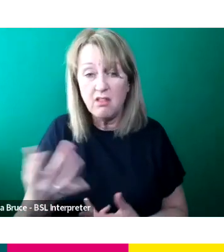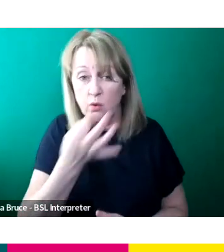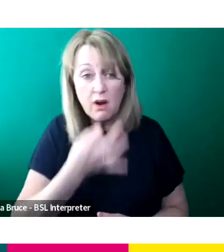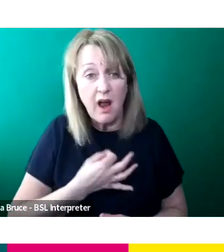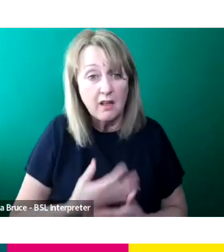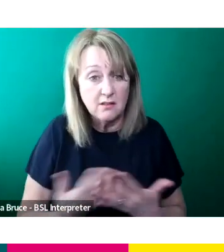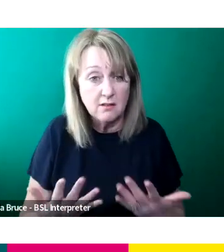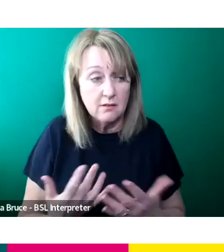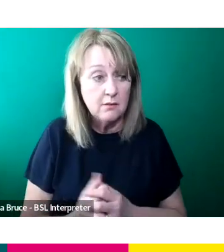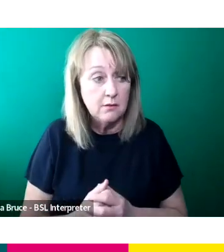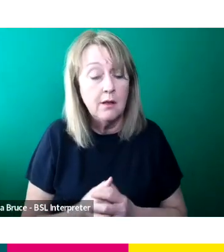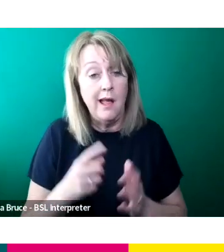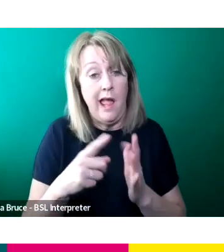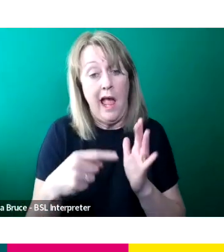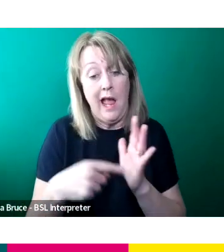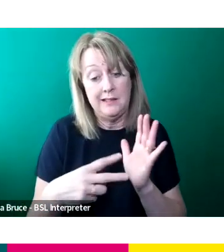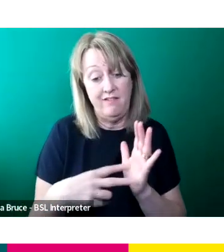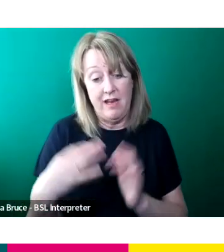in the very short that I have been working at ITV.”